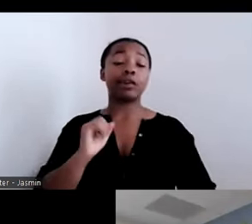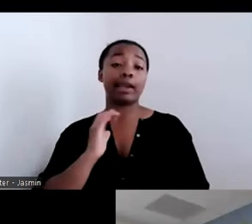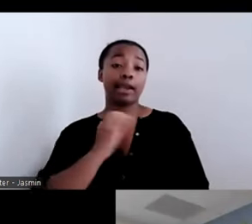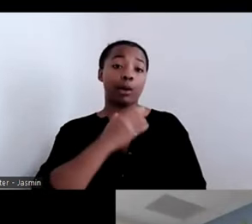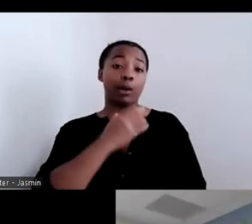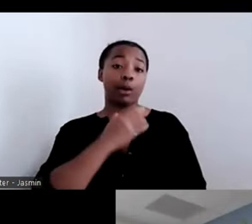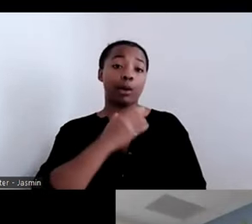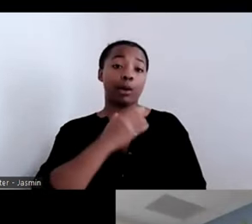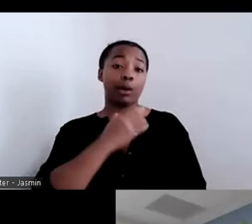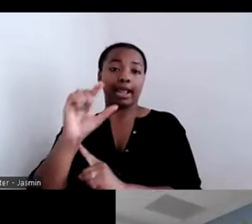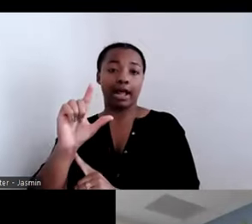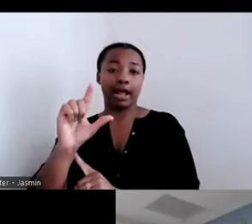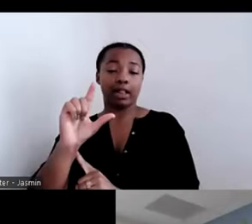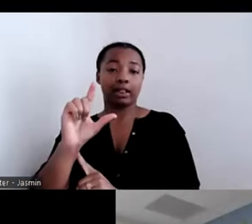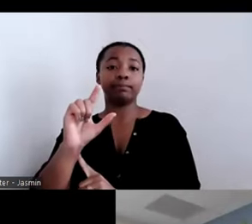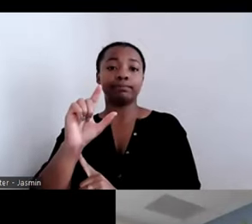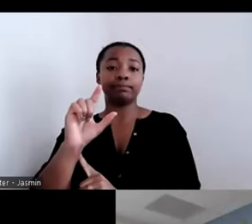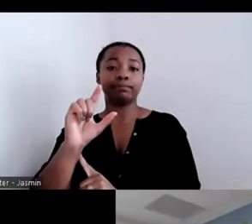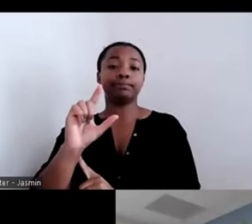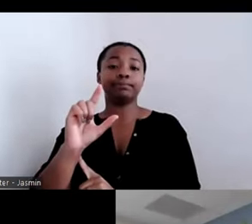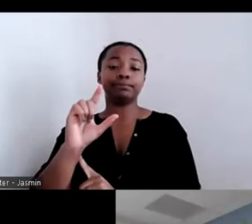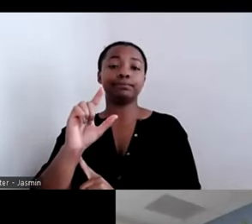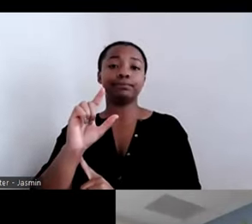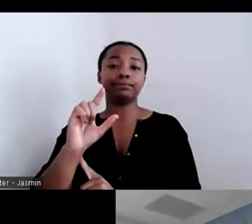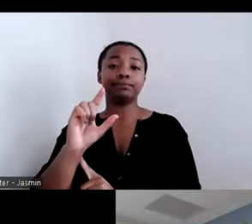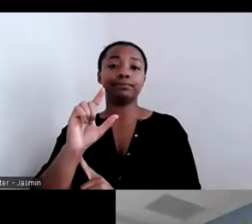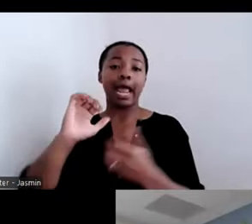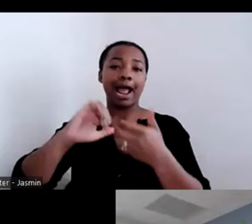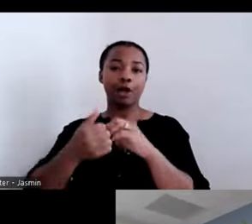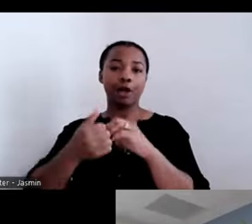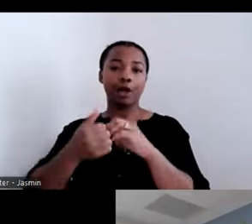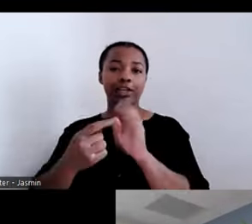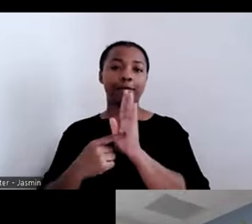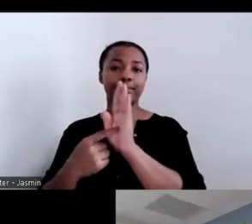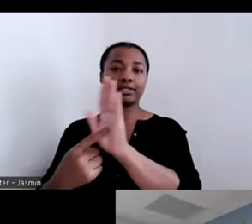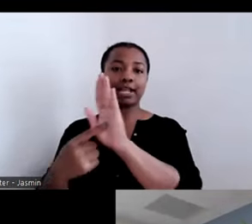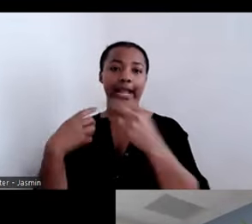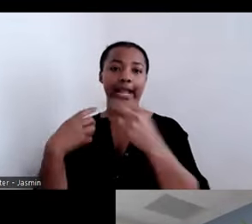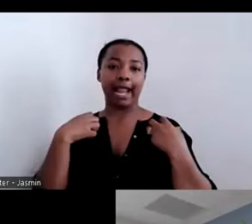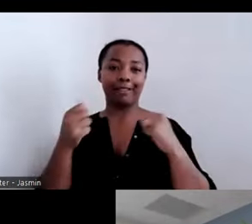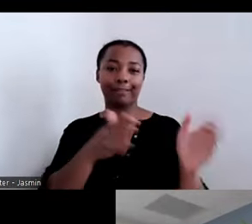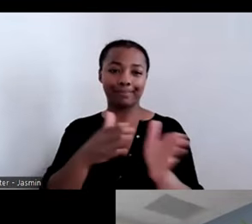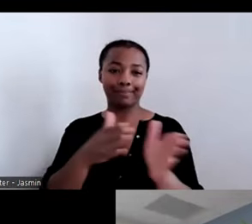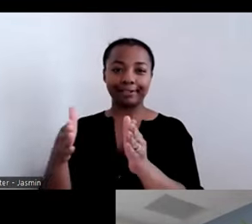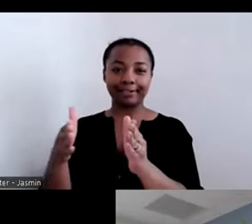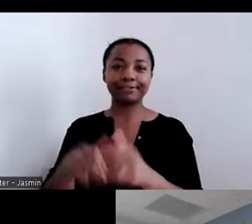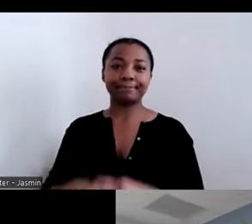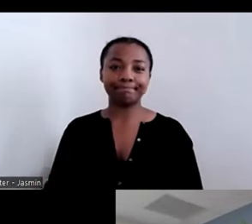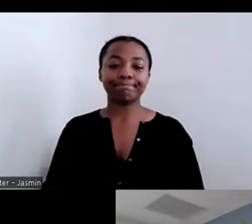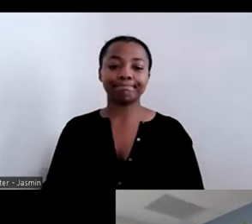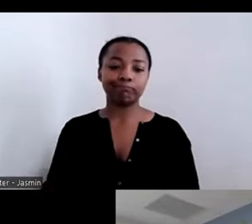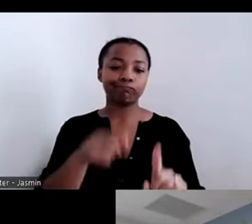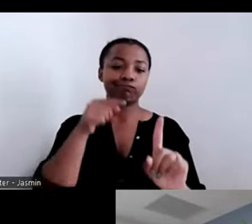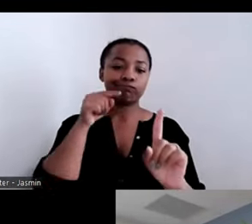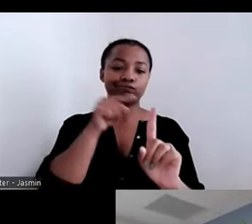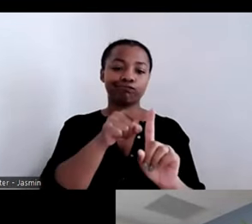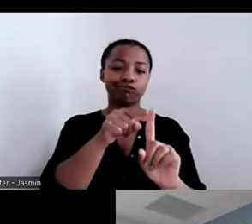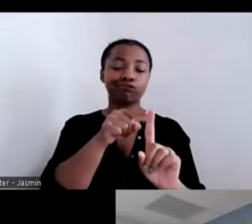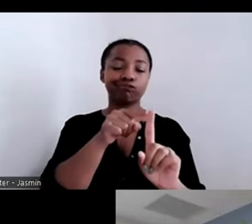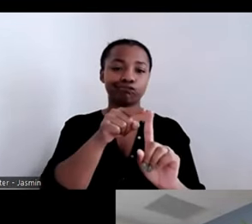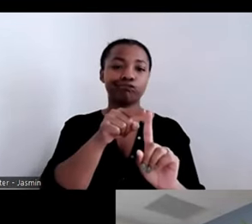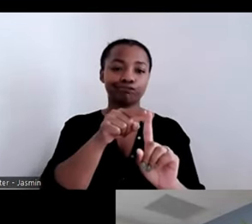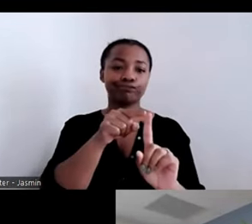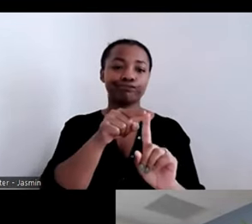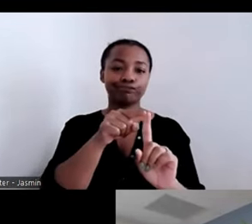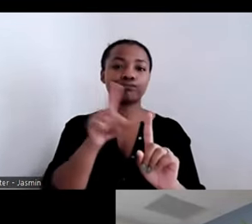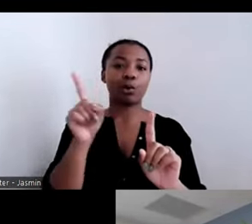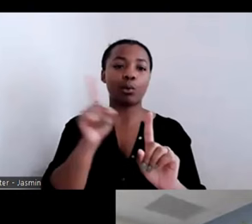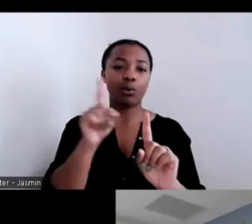plans. So that is really where it came, and it is all for us about empowerment and